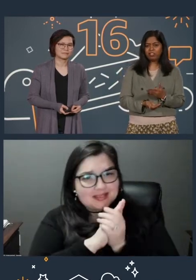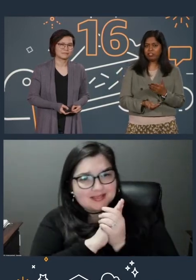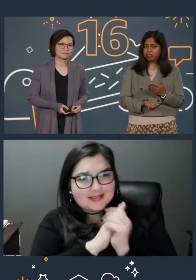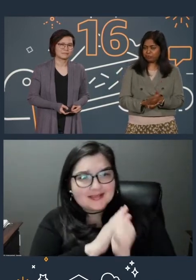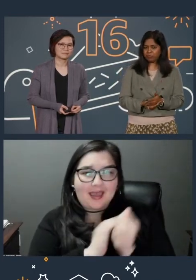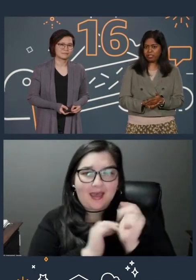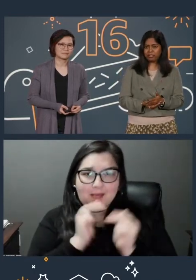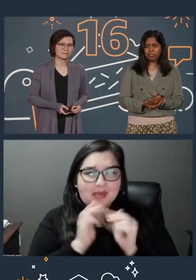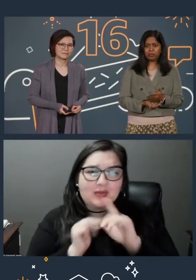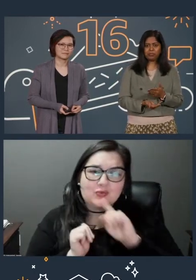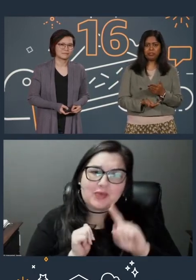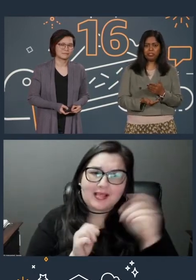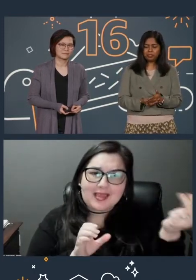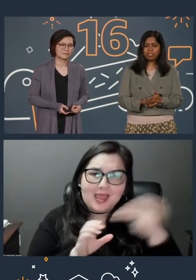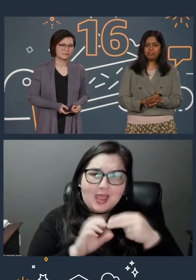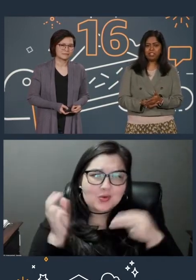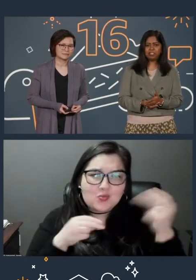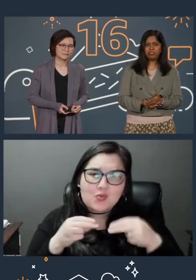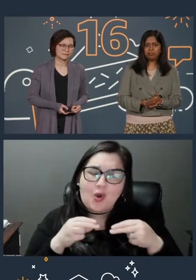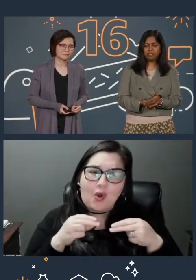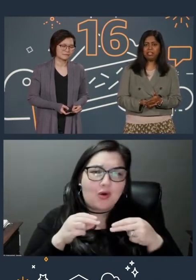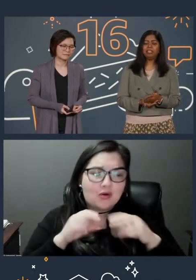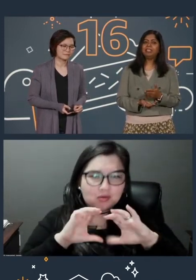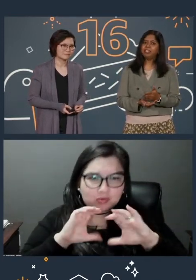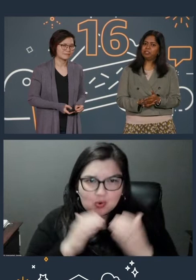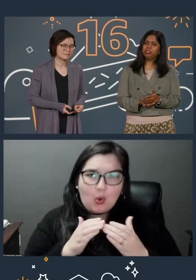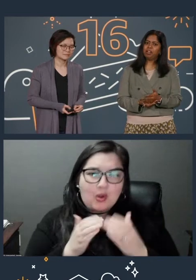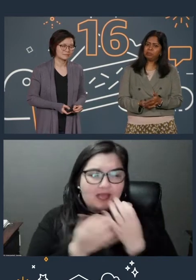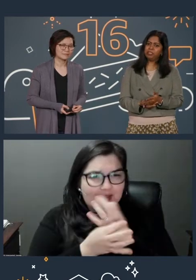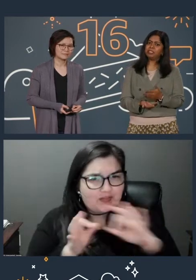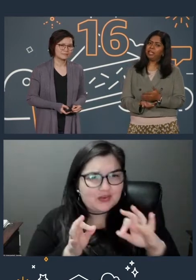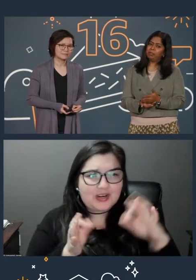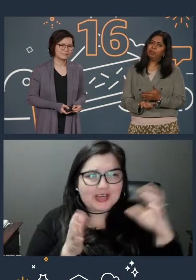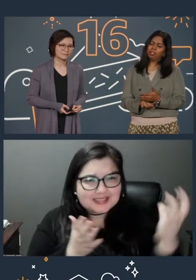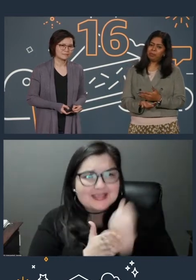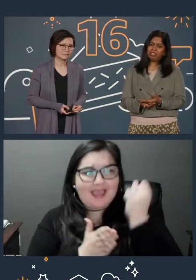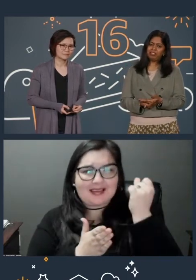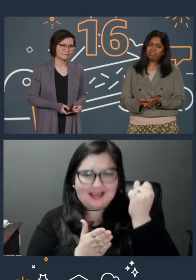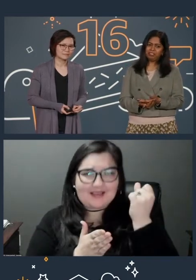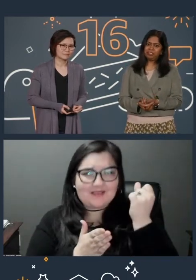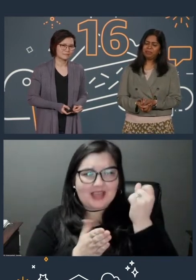They are so free, so do take advantage of it and get your object and block badges.